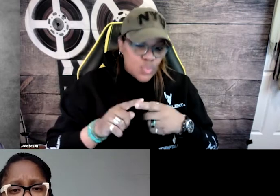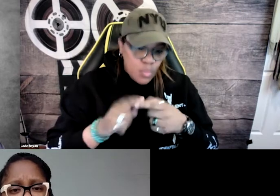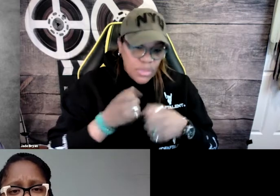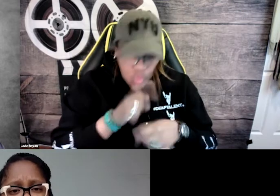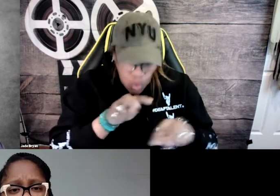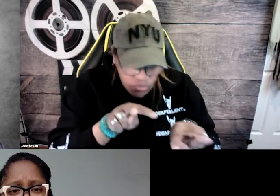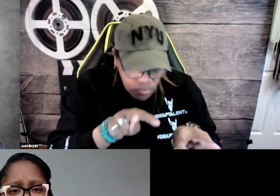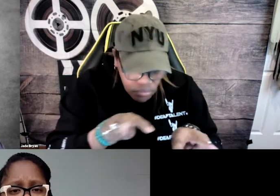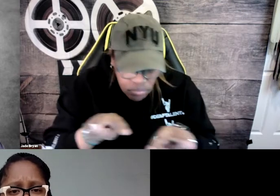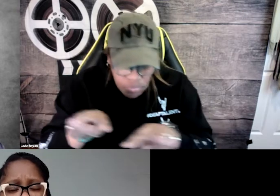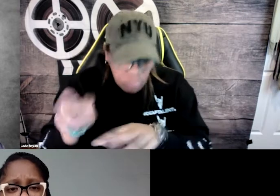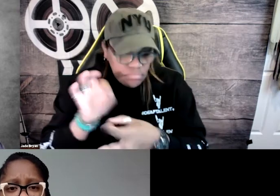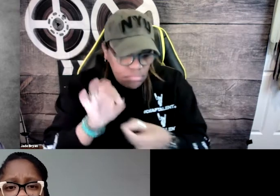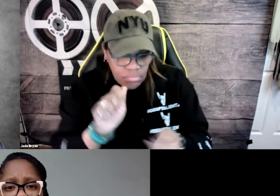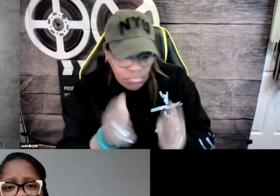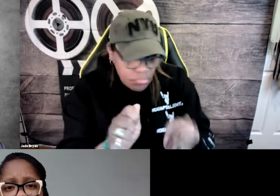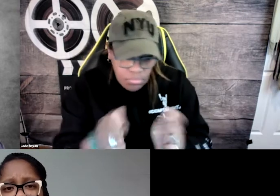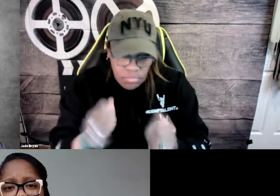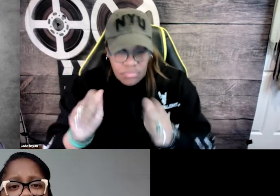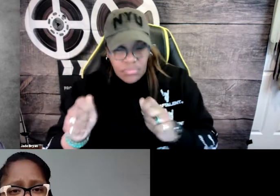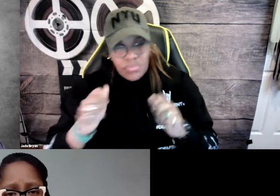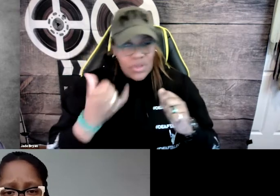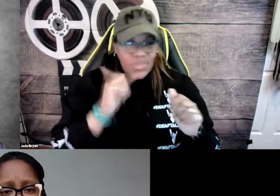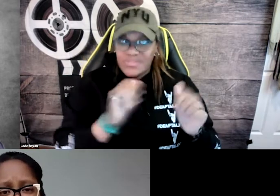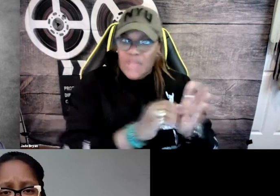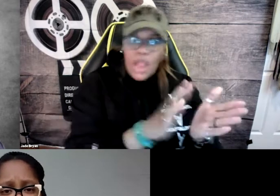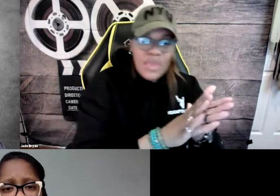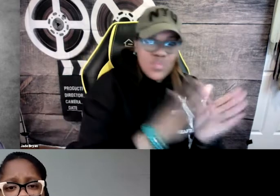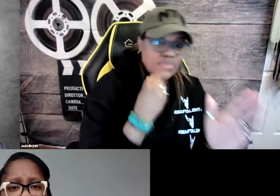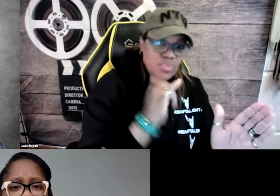Sometimes I hire people to come in and double check even our work to make